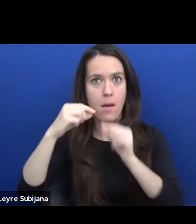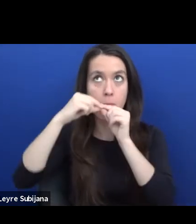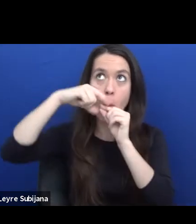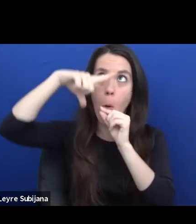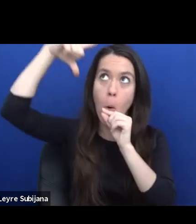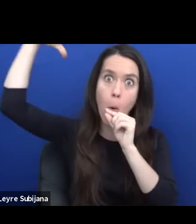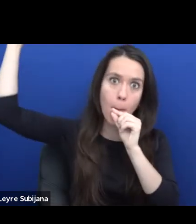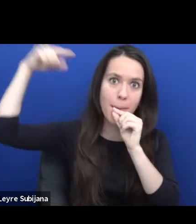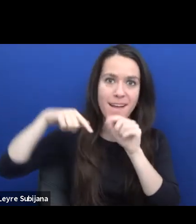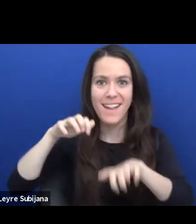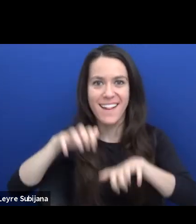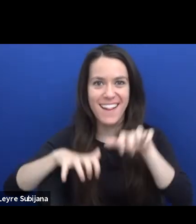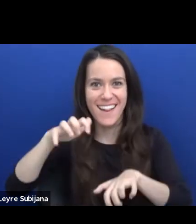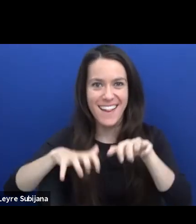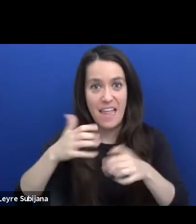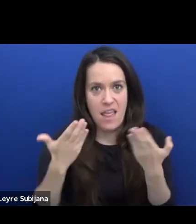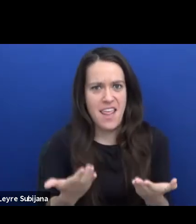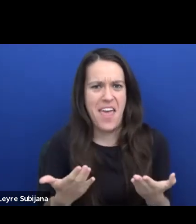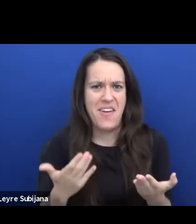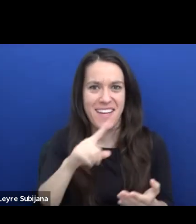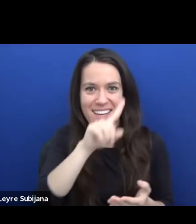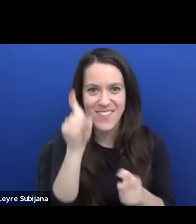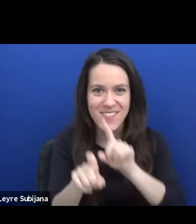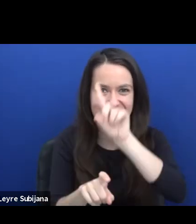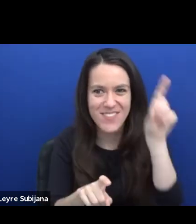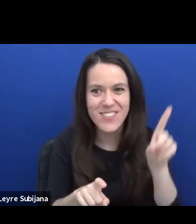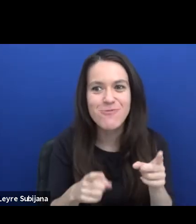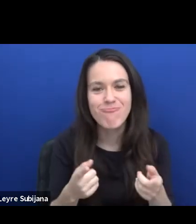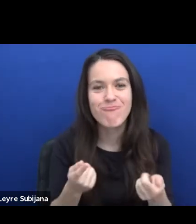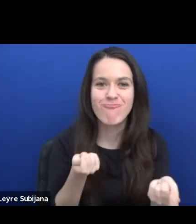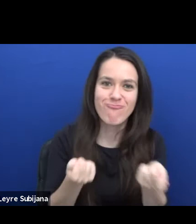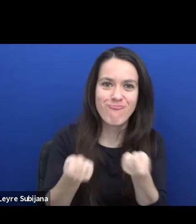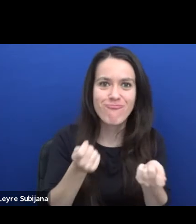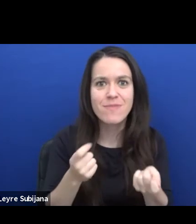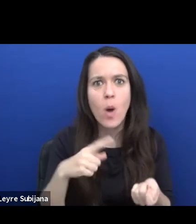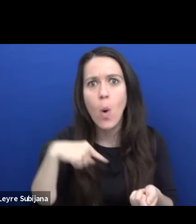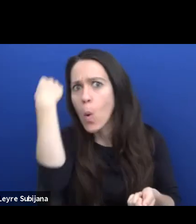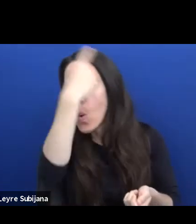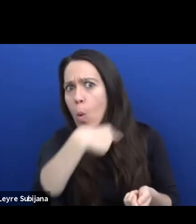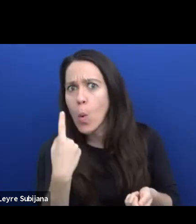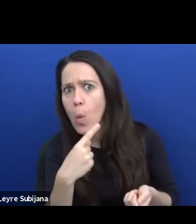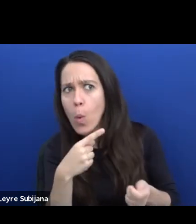and if possible, tell us who the question is aimed at. We'll collect all the questions